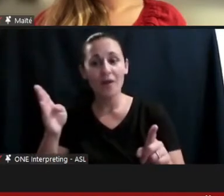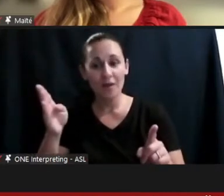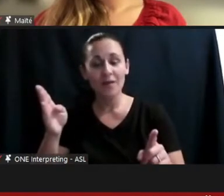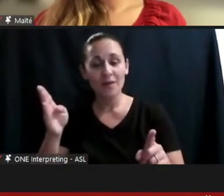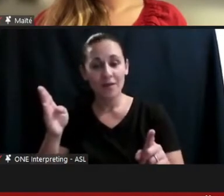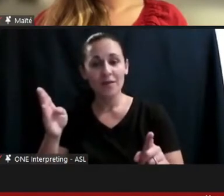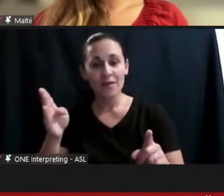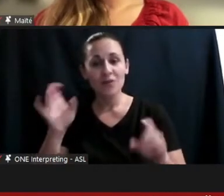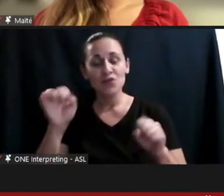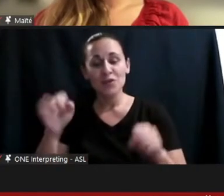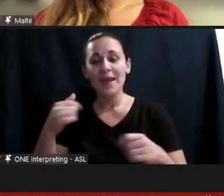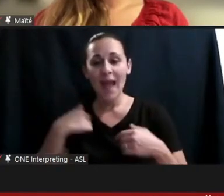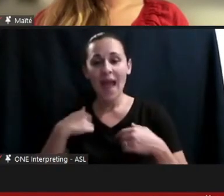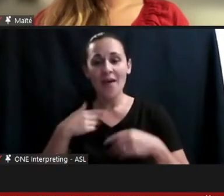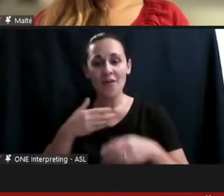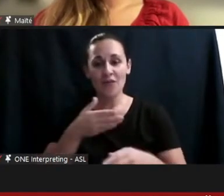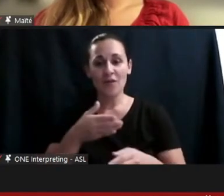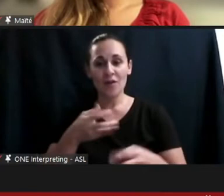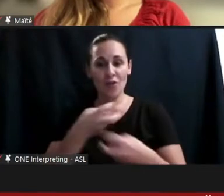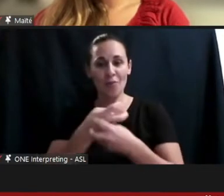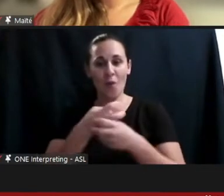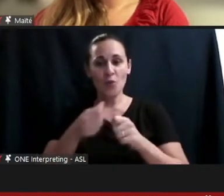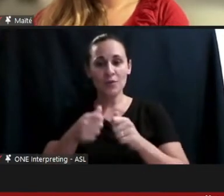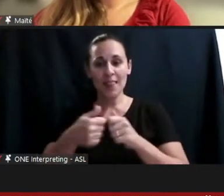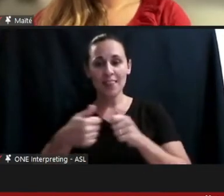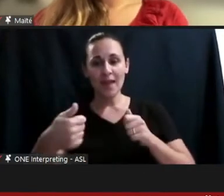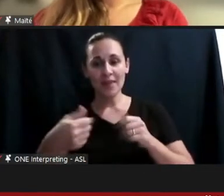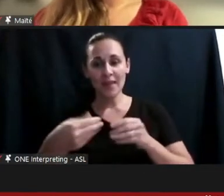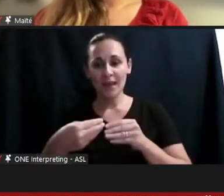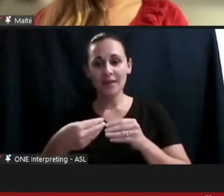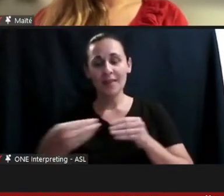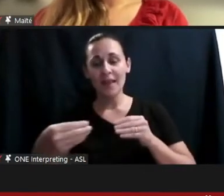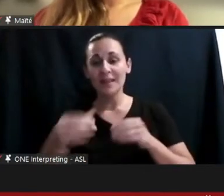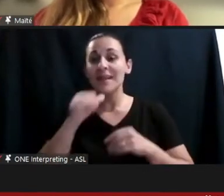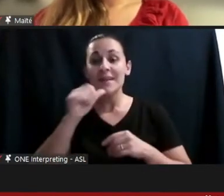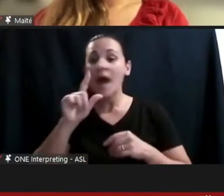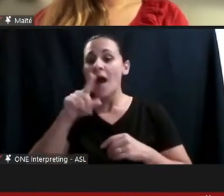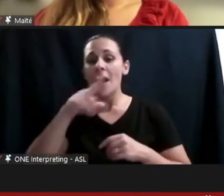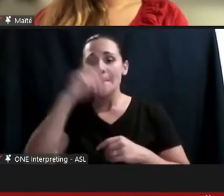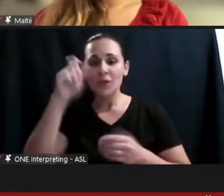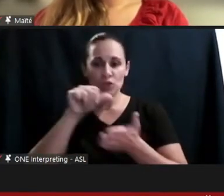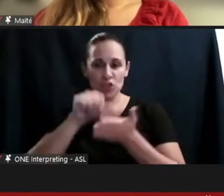not because of the surgery but because of the community and understanding of the people